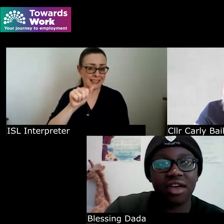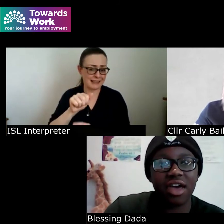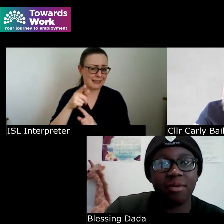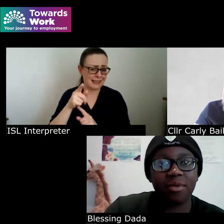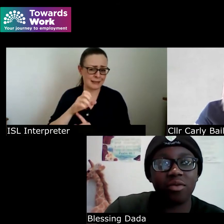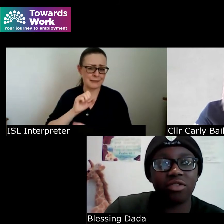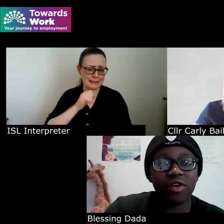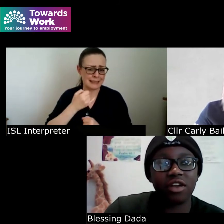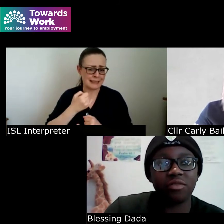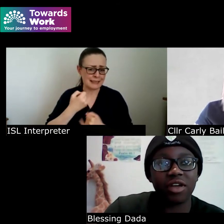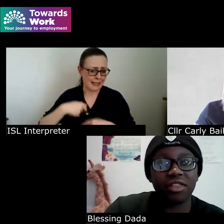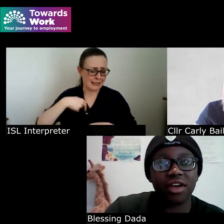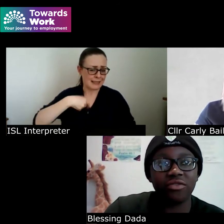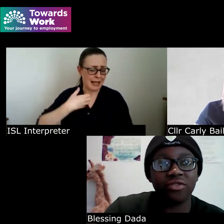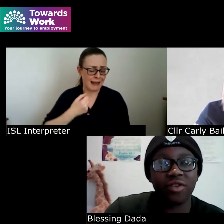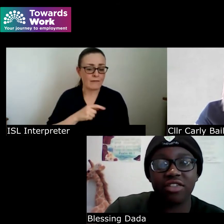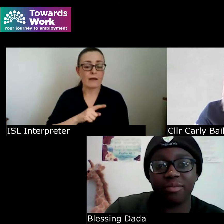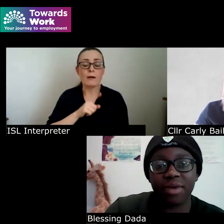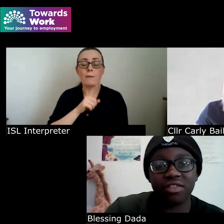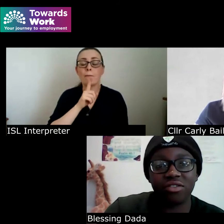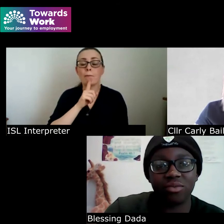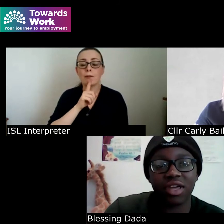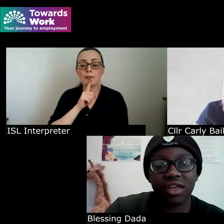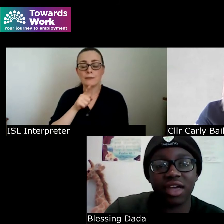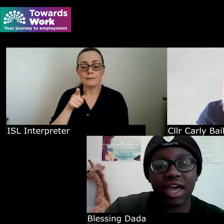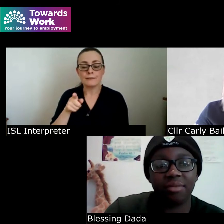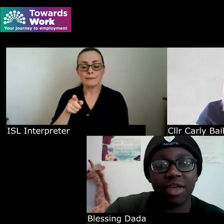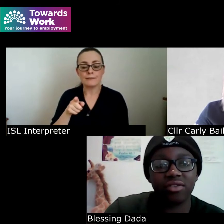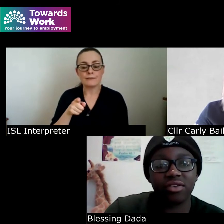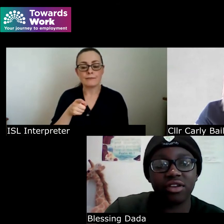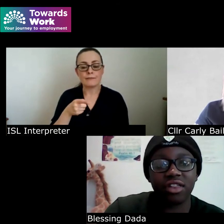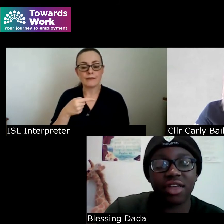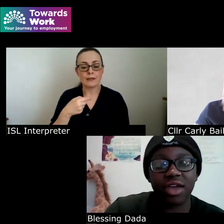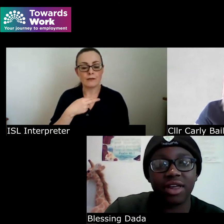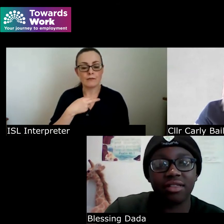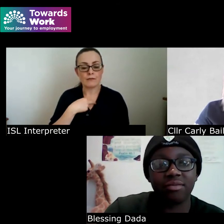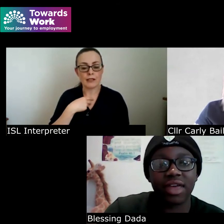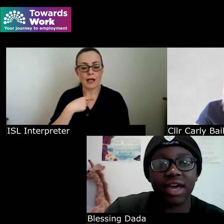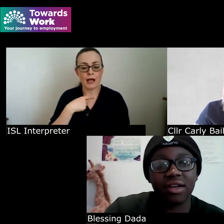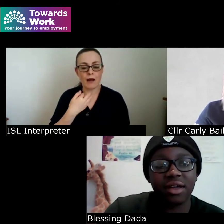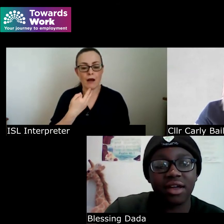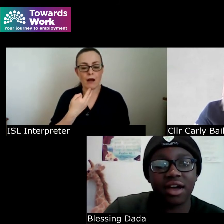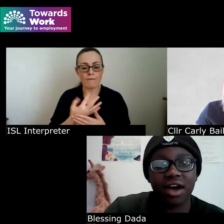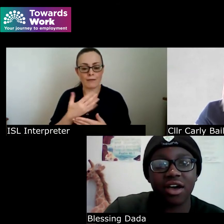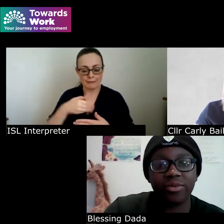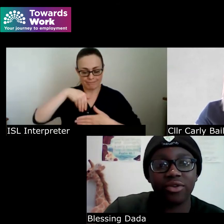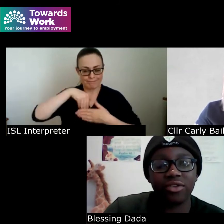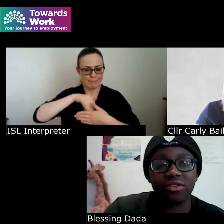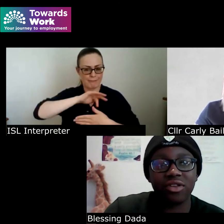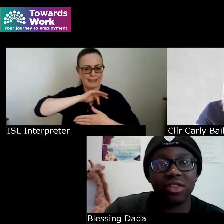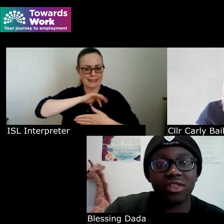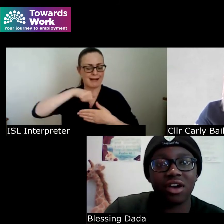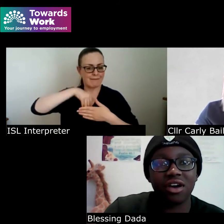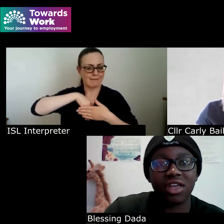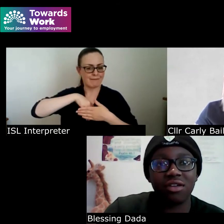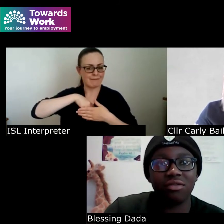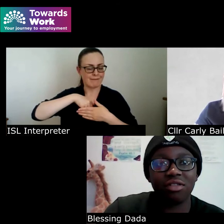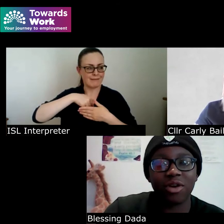and I always find myself as you mentioned with internalized ableism that I would not use my